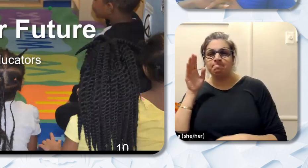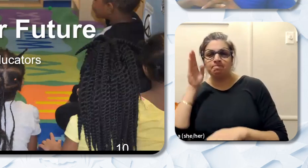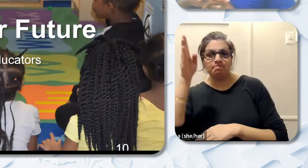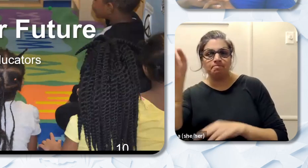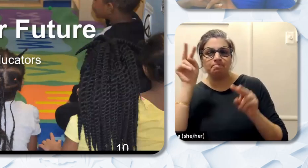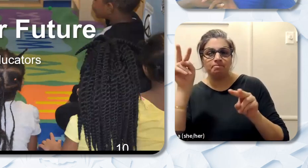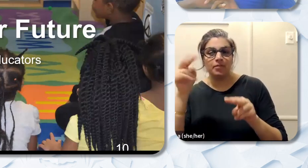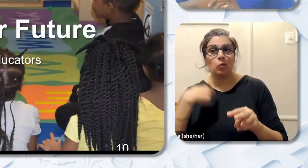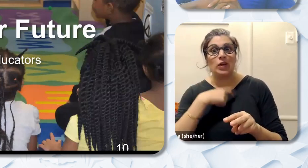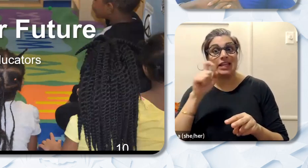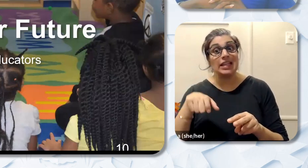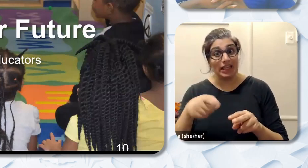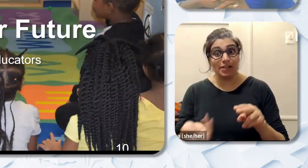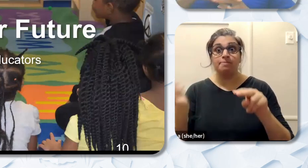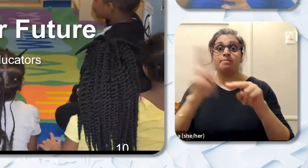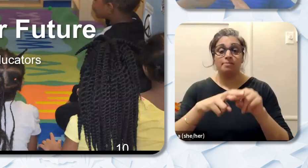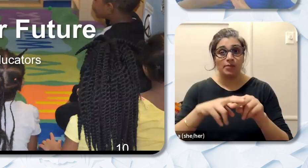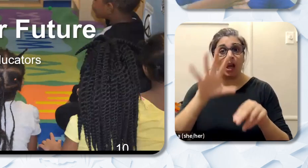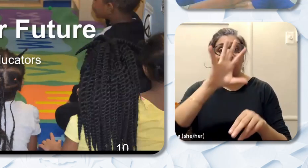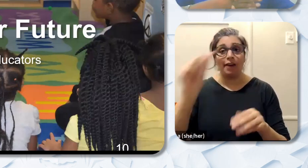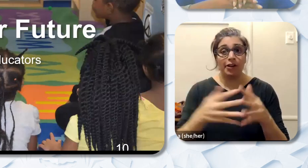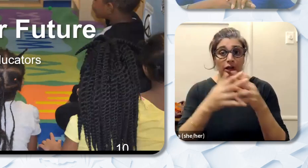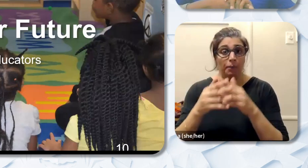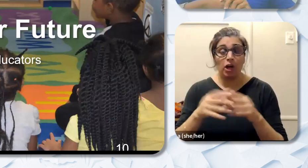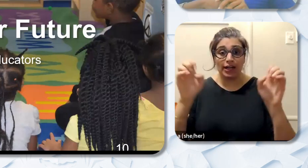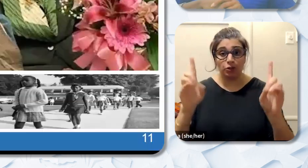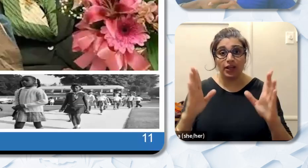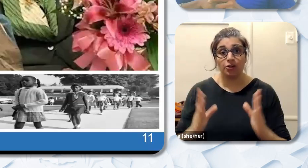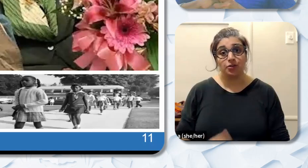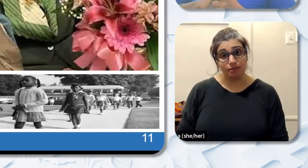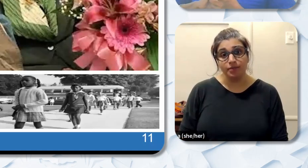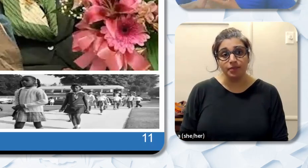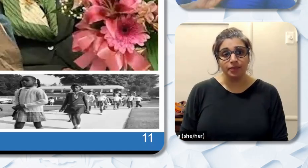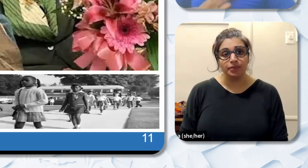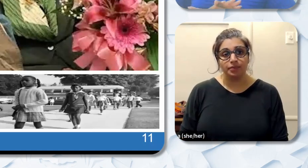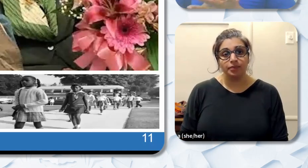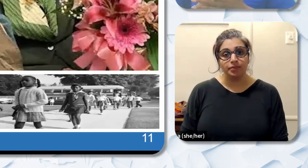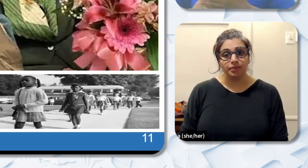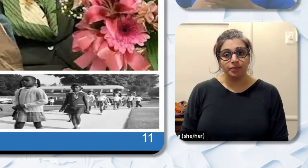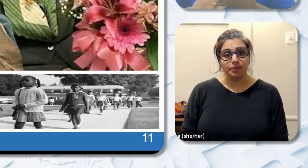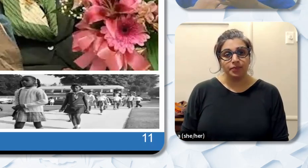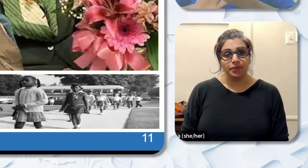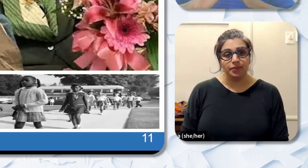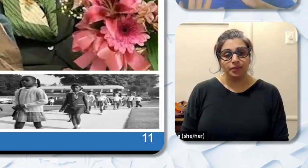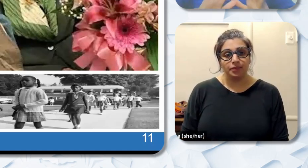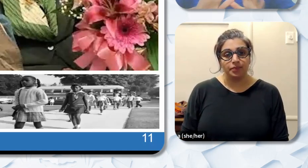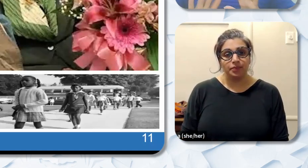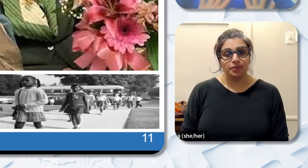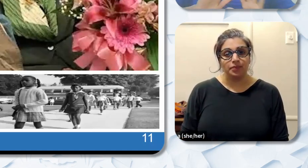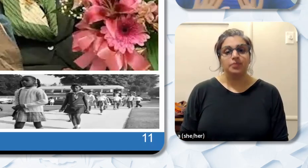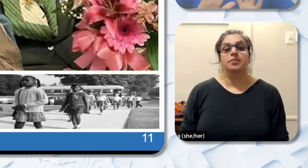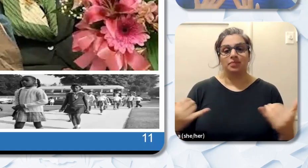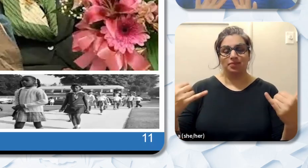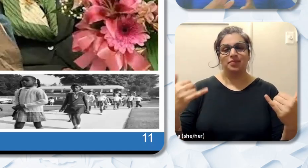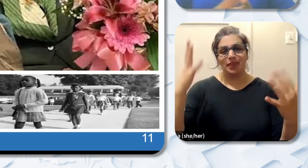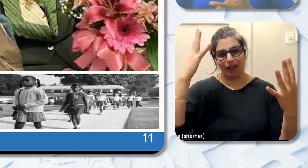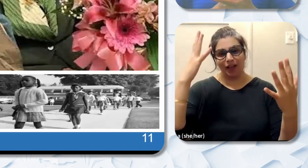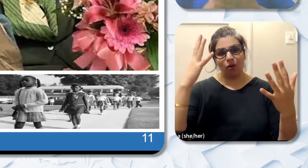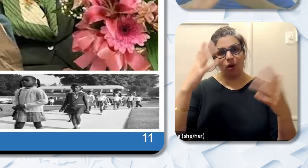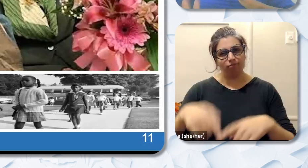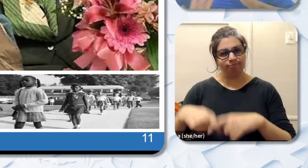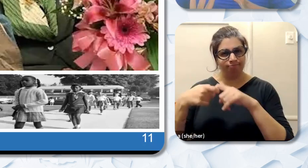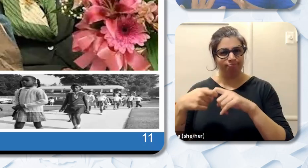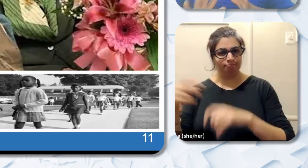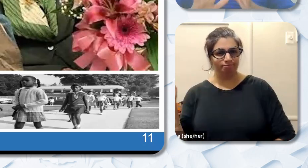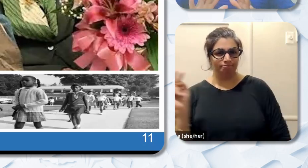American educators. Next slide please. Right now I just want us to pause and take a look at those the